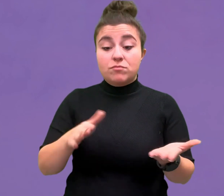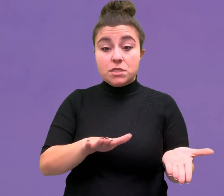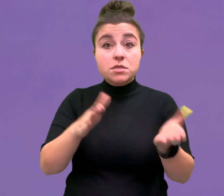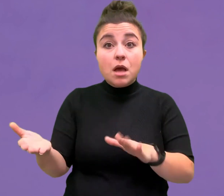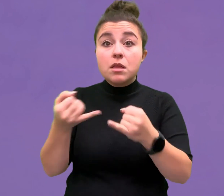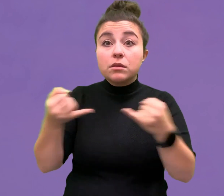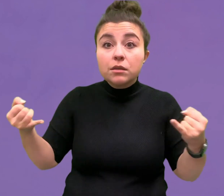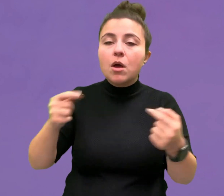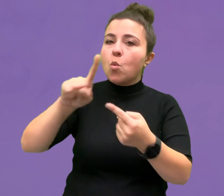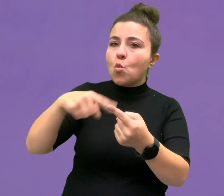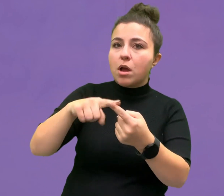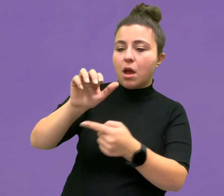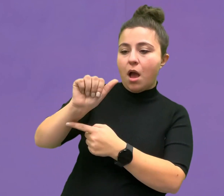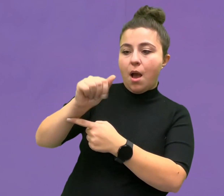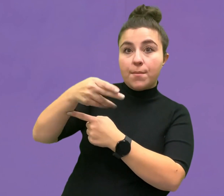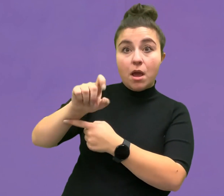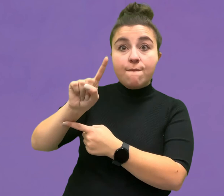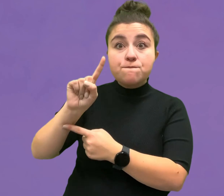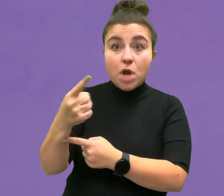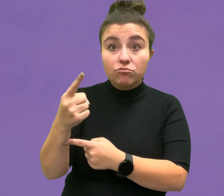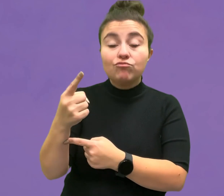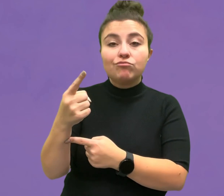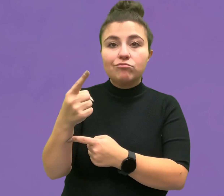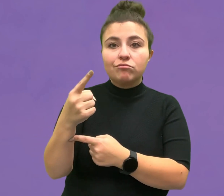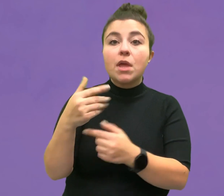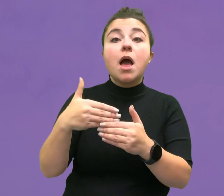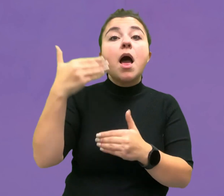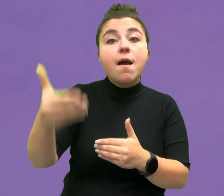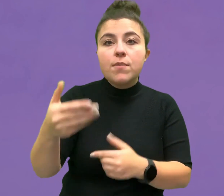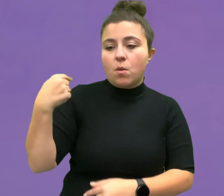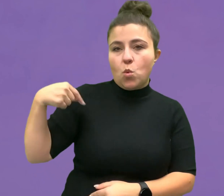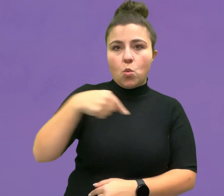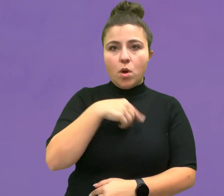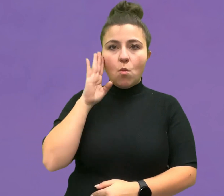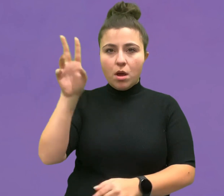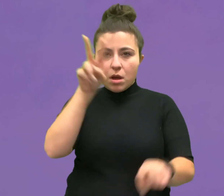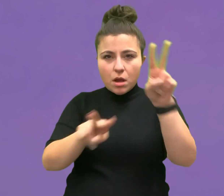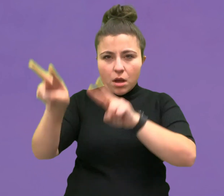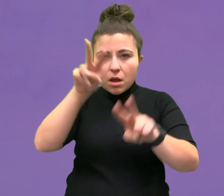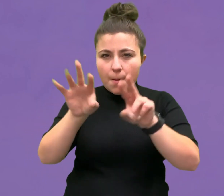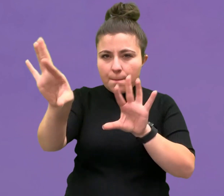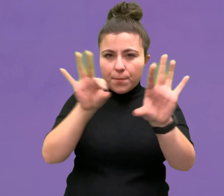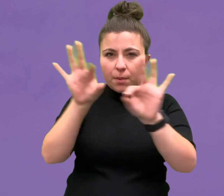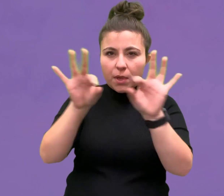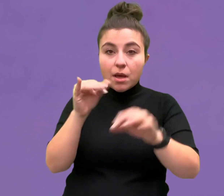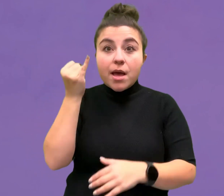The deadline of your submissions will be April 1st, 2022. After April 1st, we will select the final 15 participants.